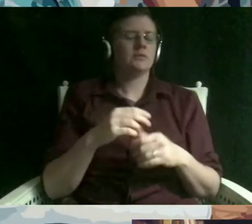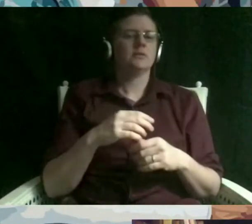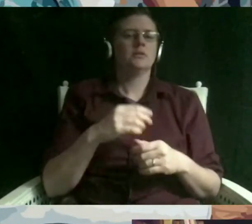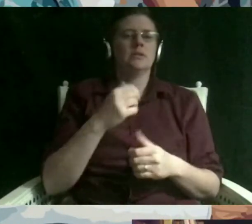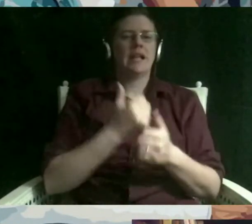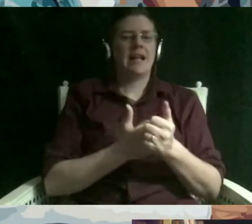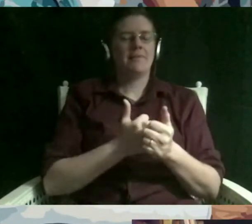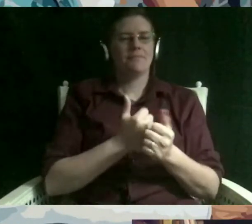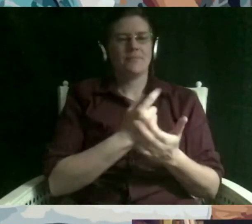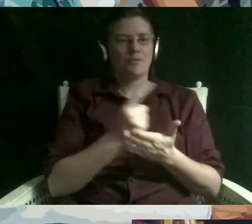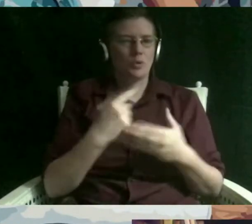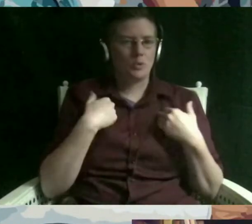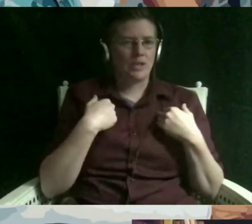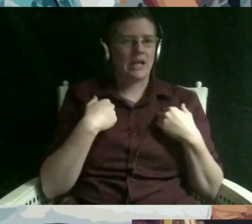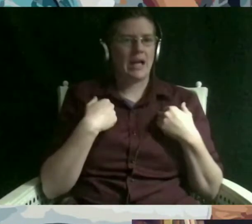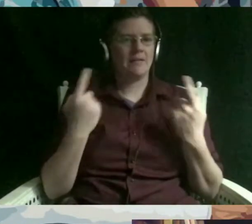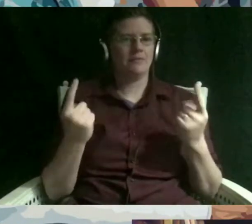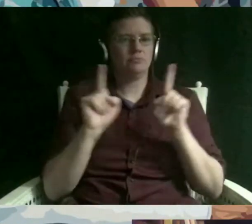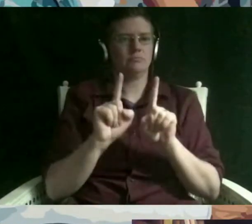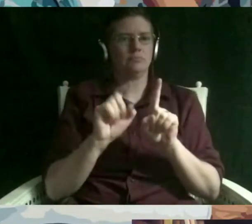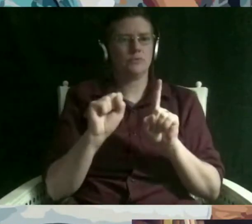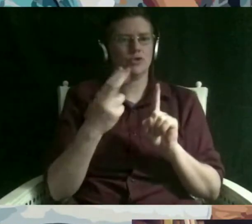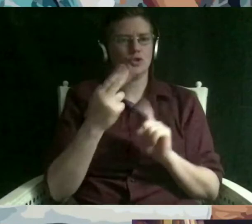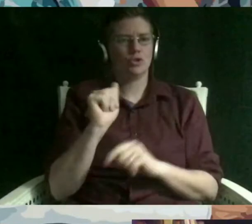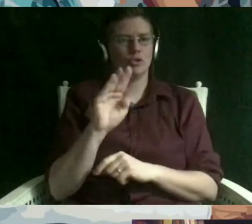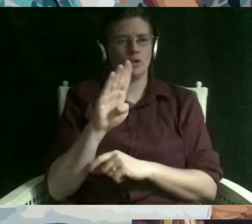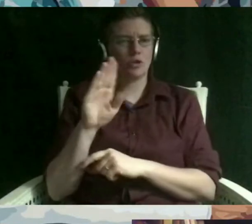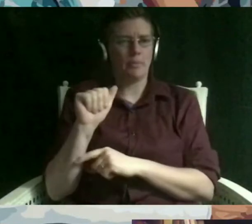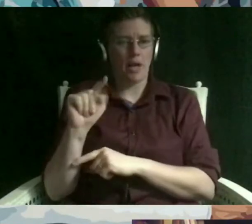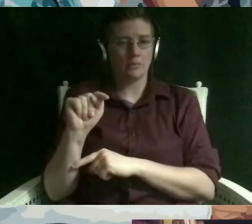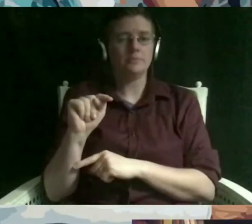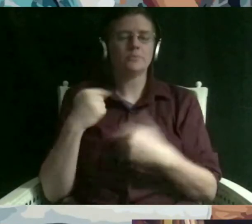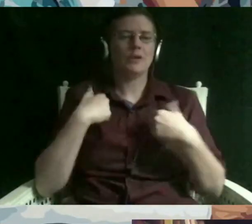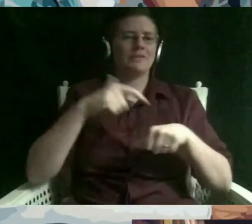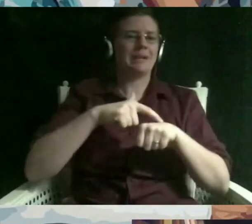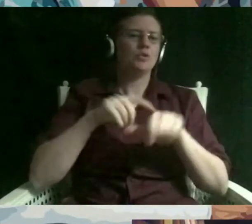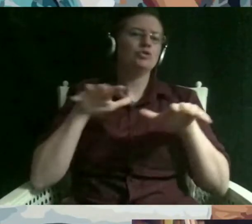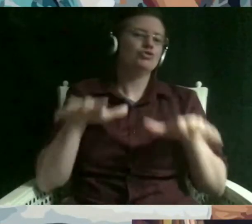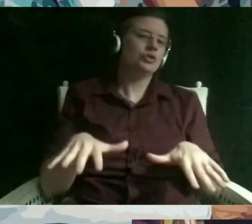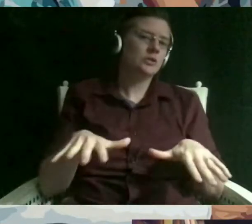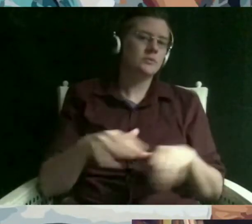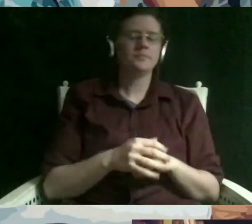chill out um even if you're a very observant jew there's times of the day where you're expected